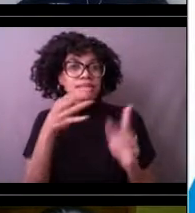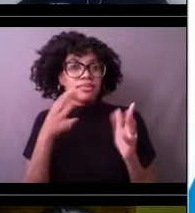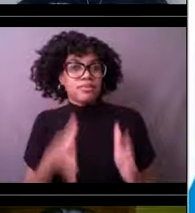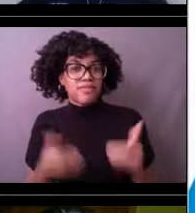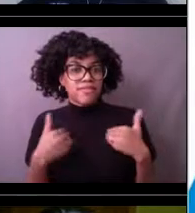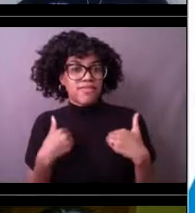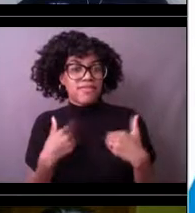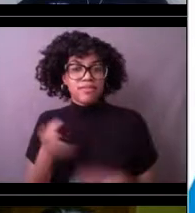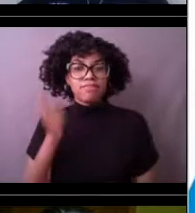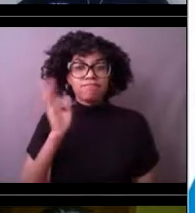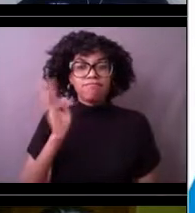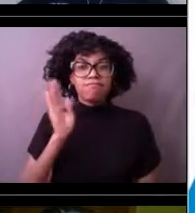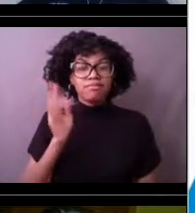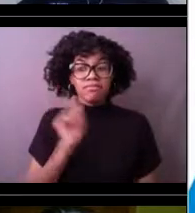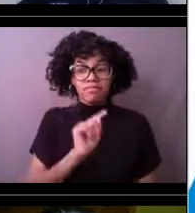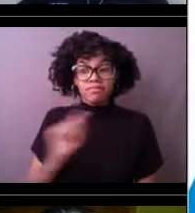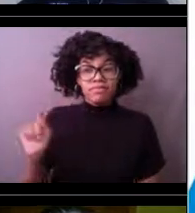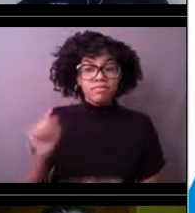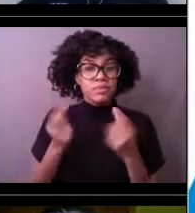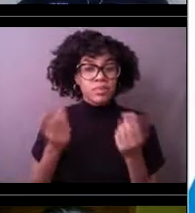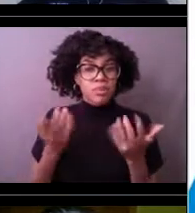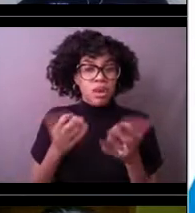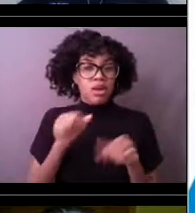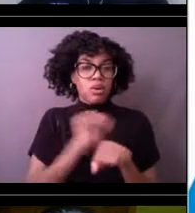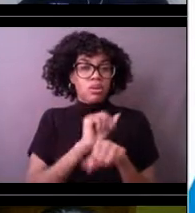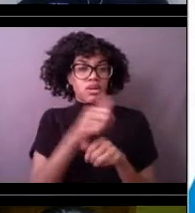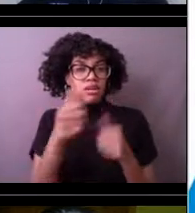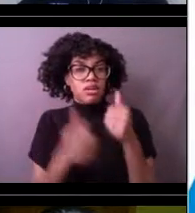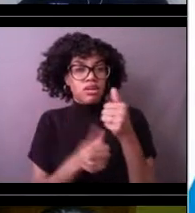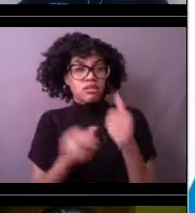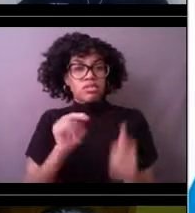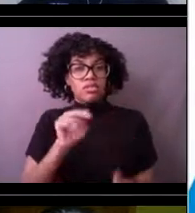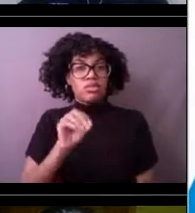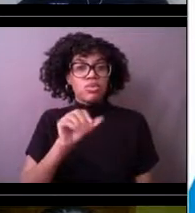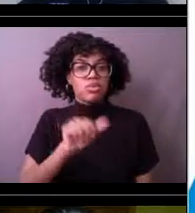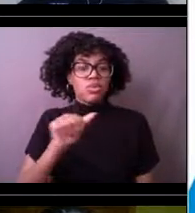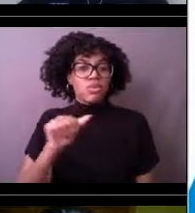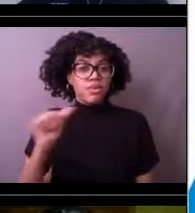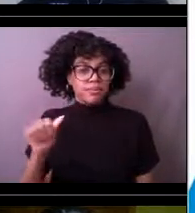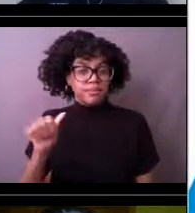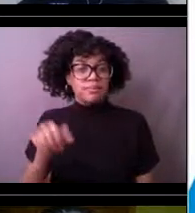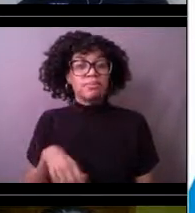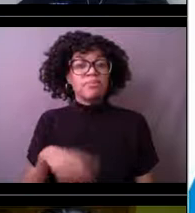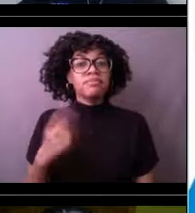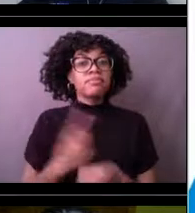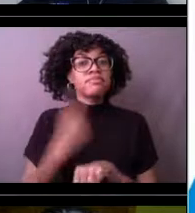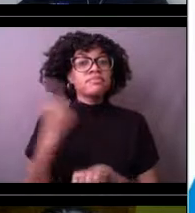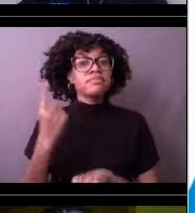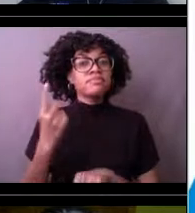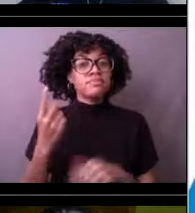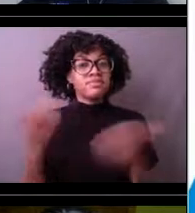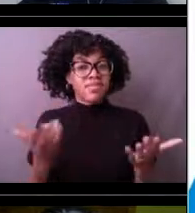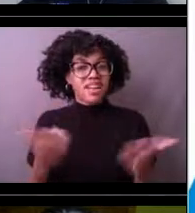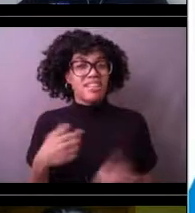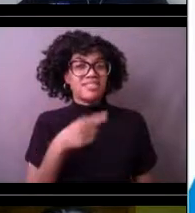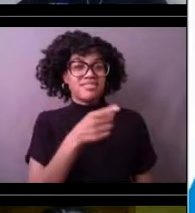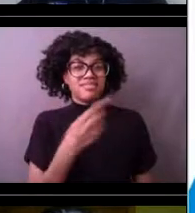the National Oceanic and Atmospheric Administration. Today, we're going to meet Lieutenant Lauren Jarlenski